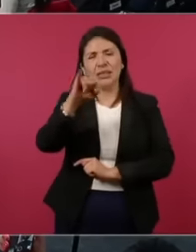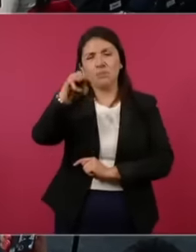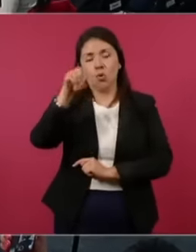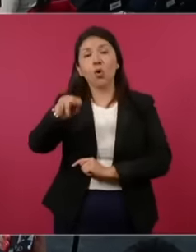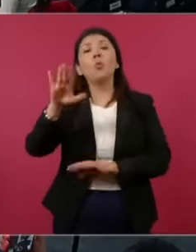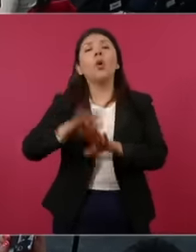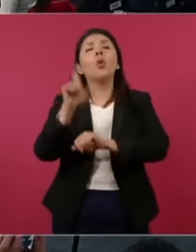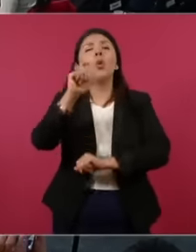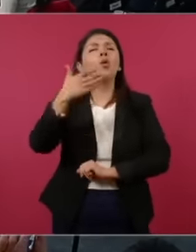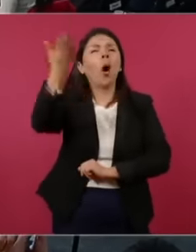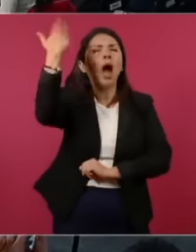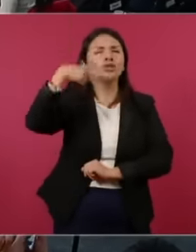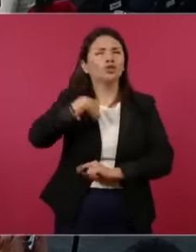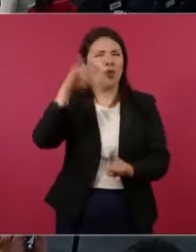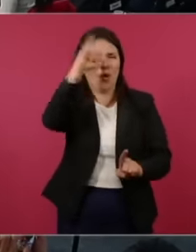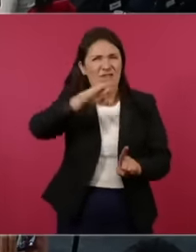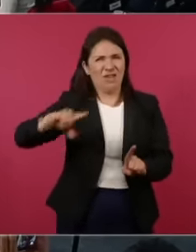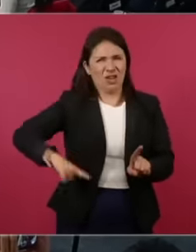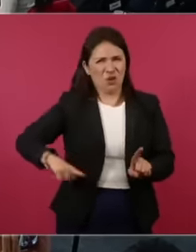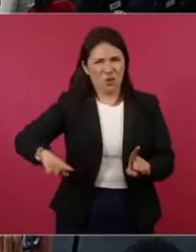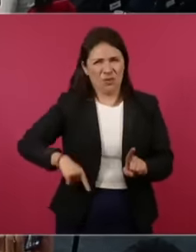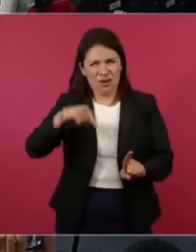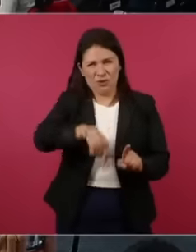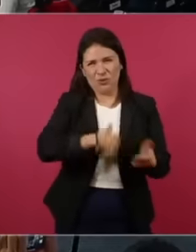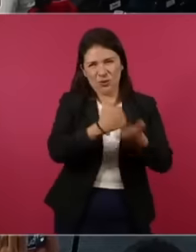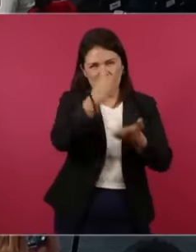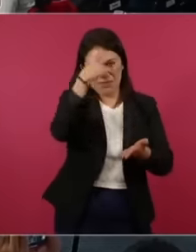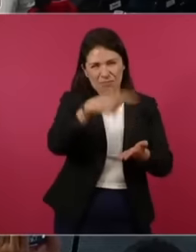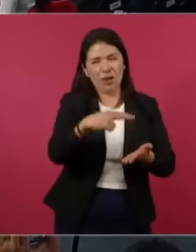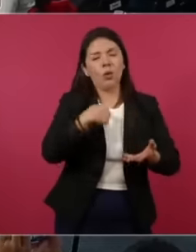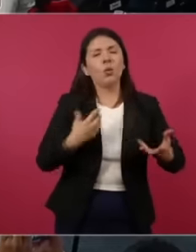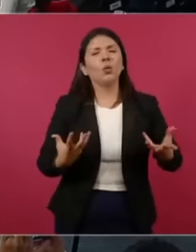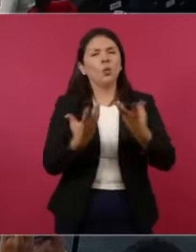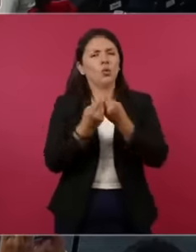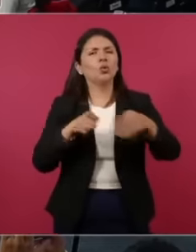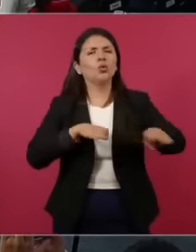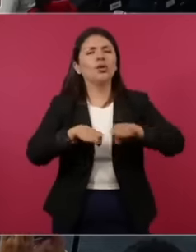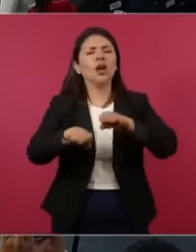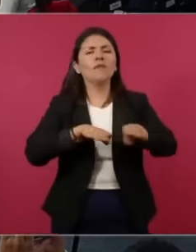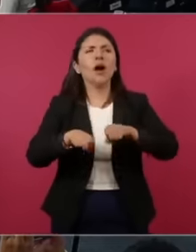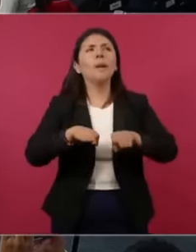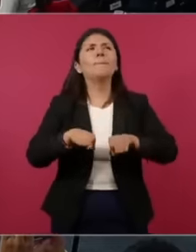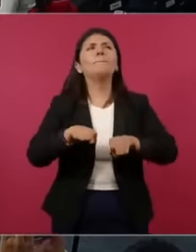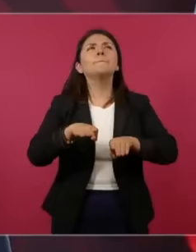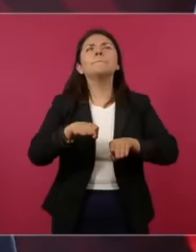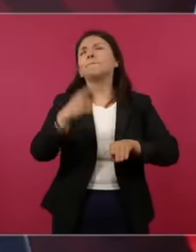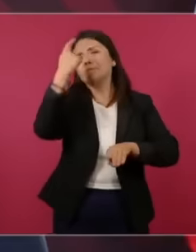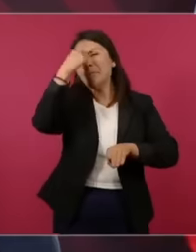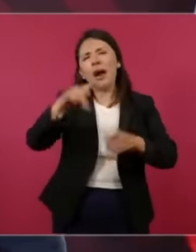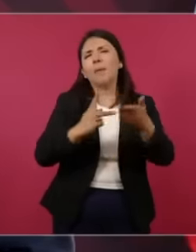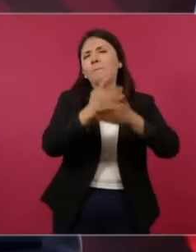of government that we were working on some cultural projects, he